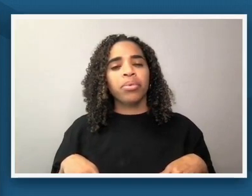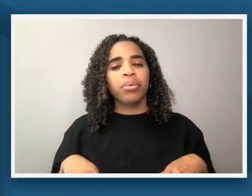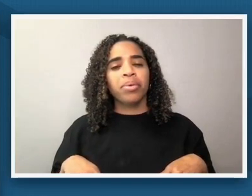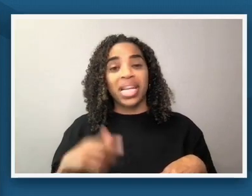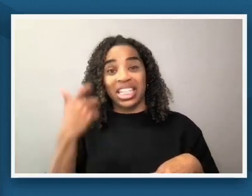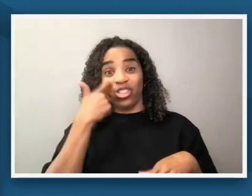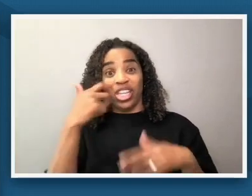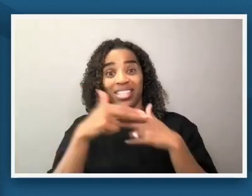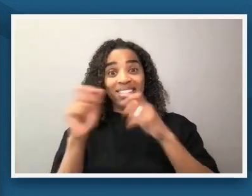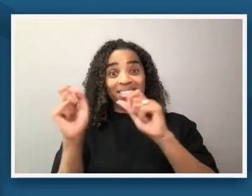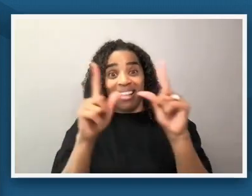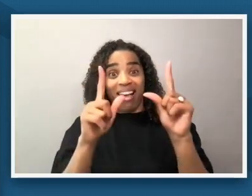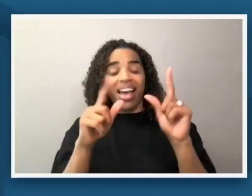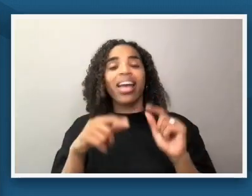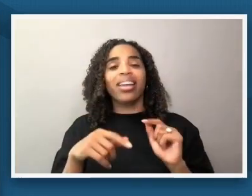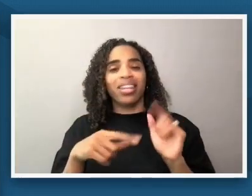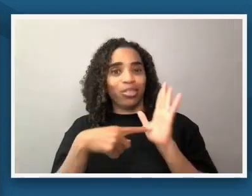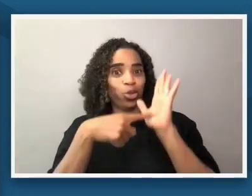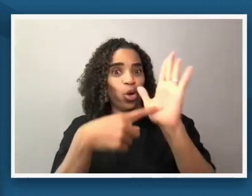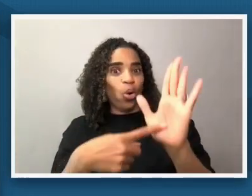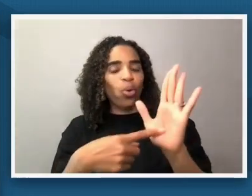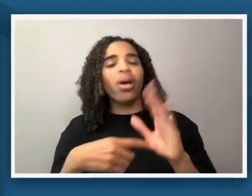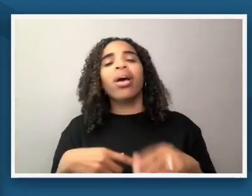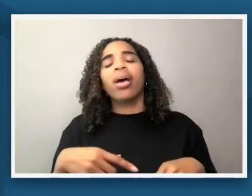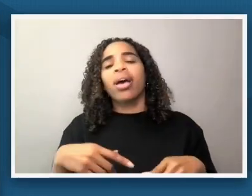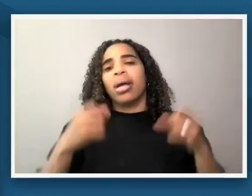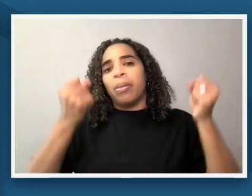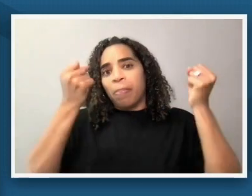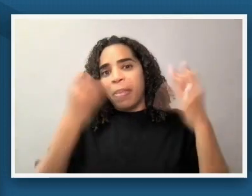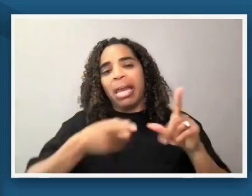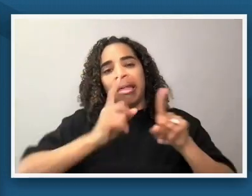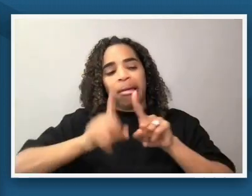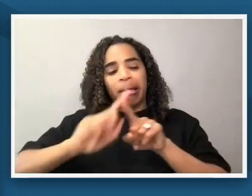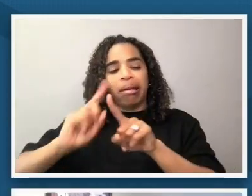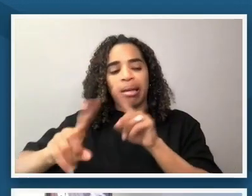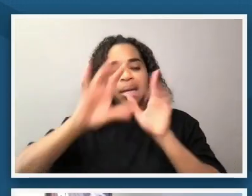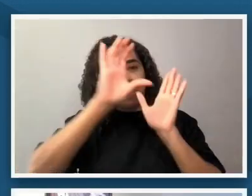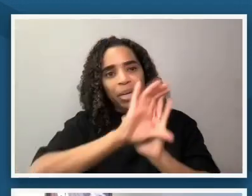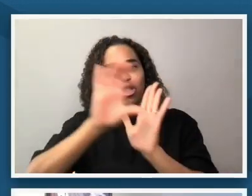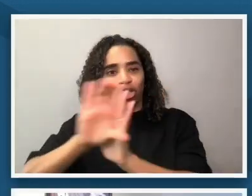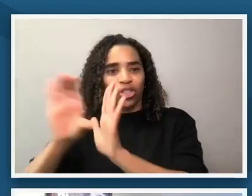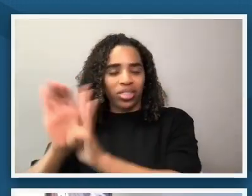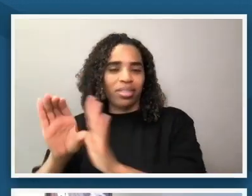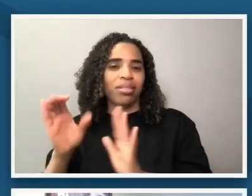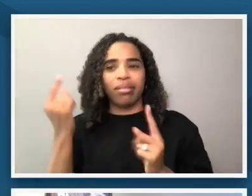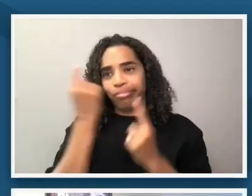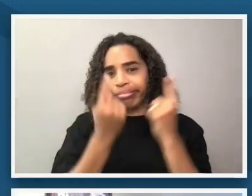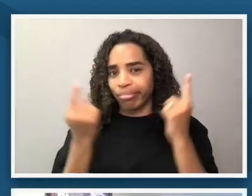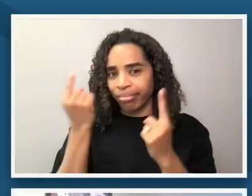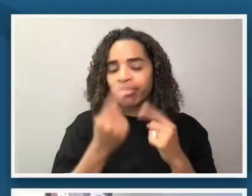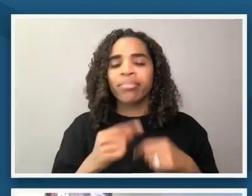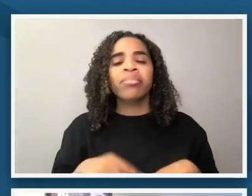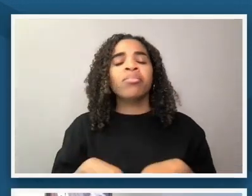um there were a lot of images that we were considering